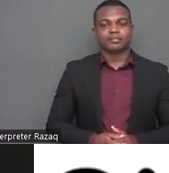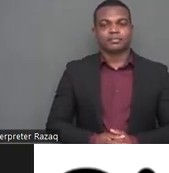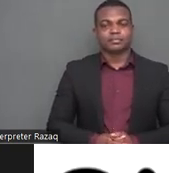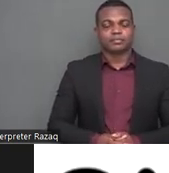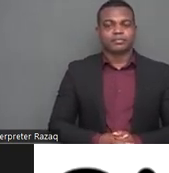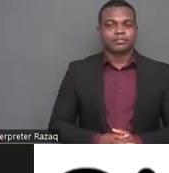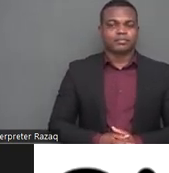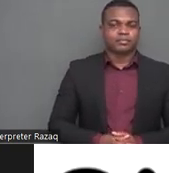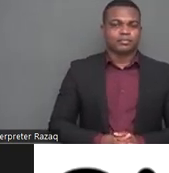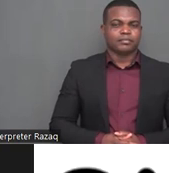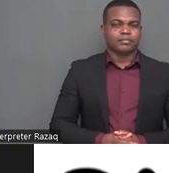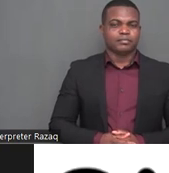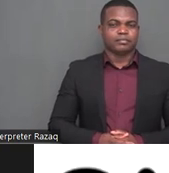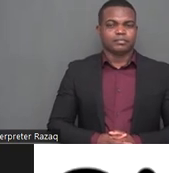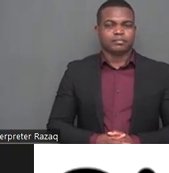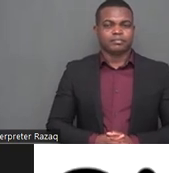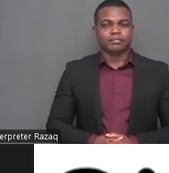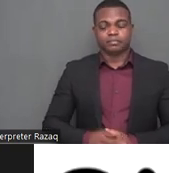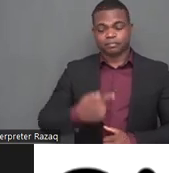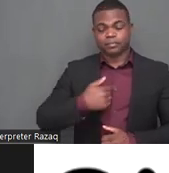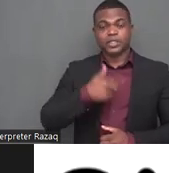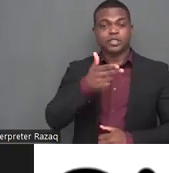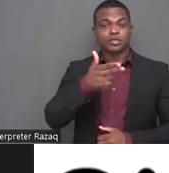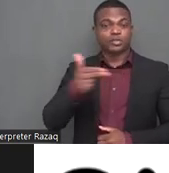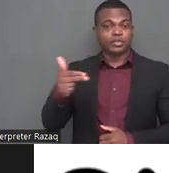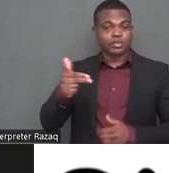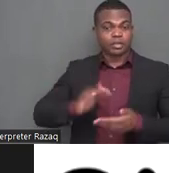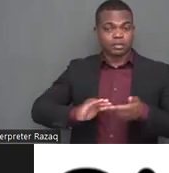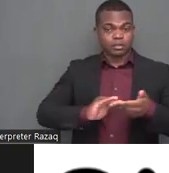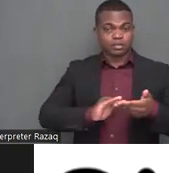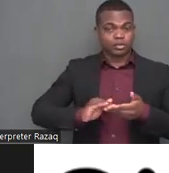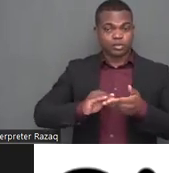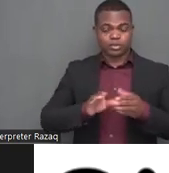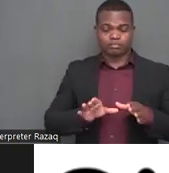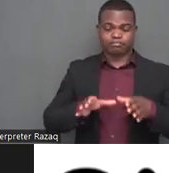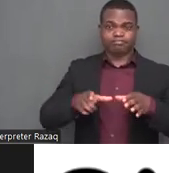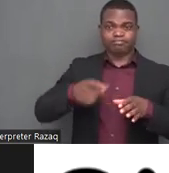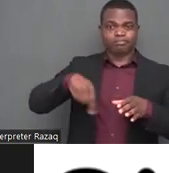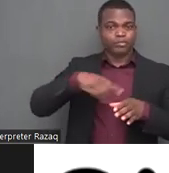unfortunately the organization of women with disabilities is only one organization of women